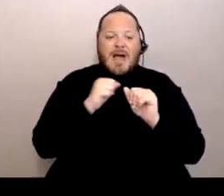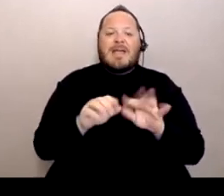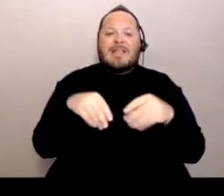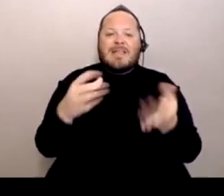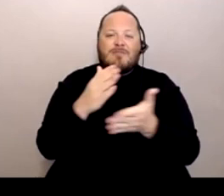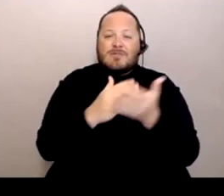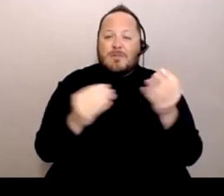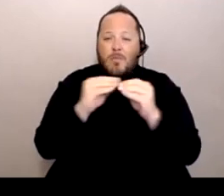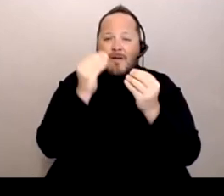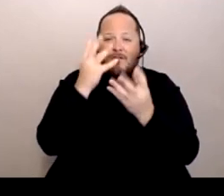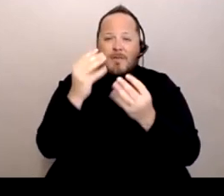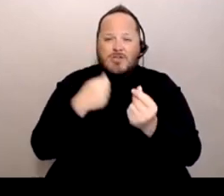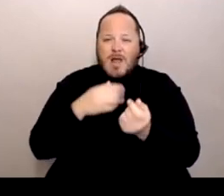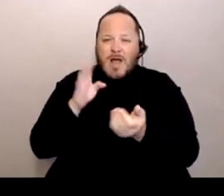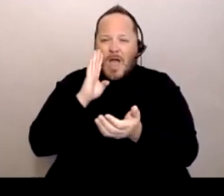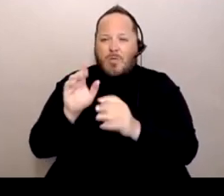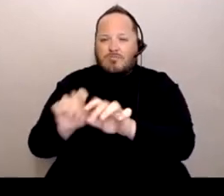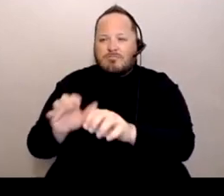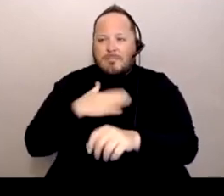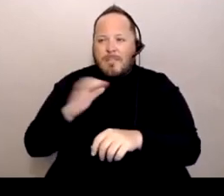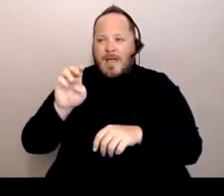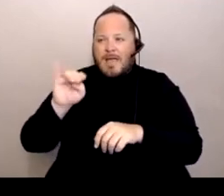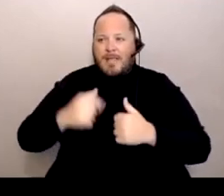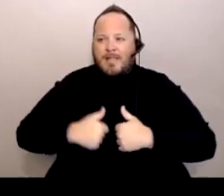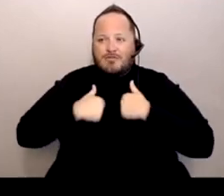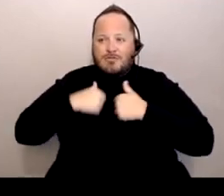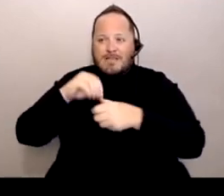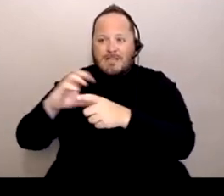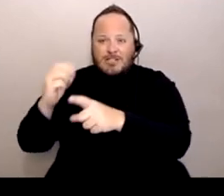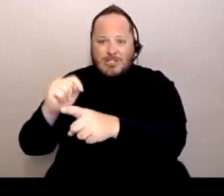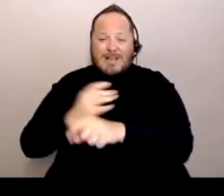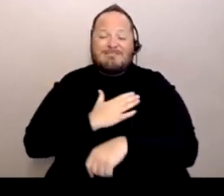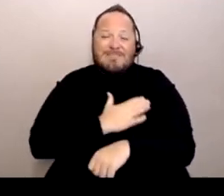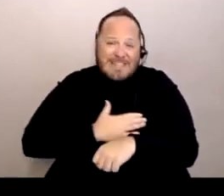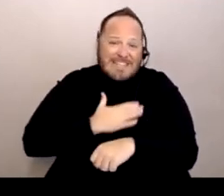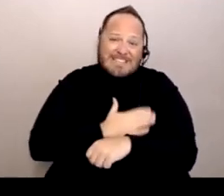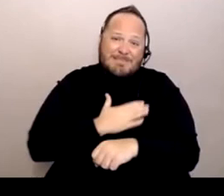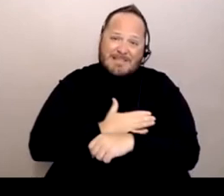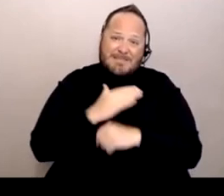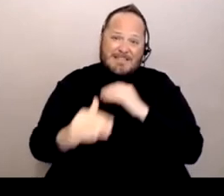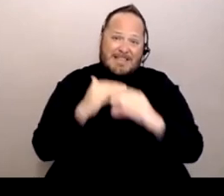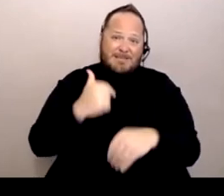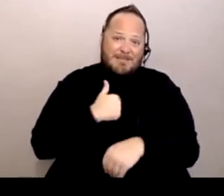I'm gonna write my email address in the chat, and please, please email me, and I can get in touch with you.